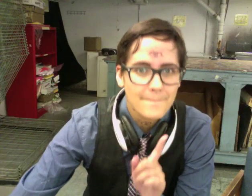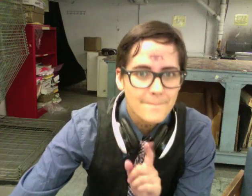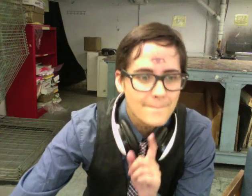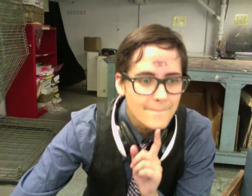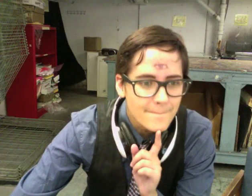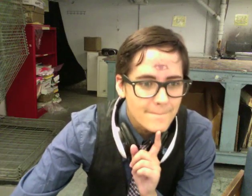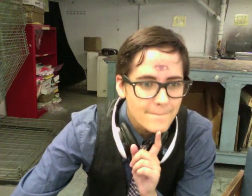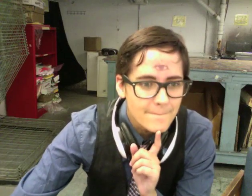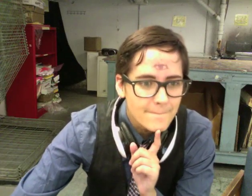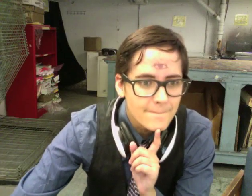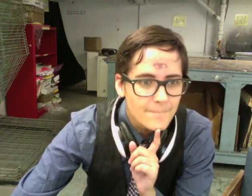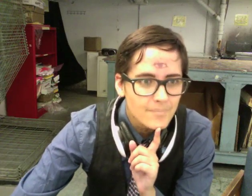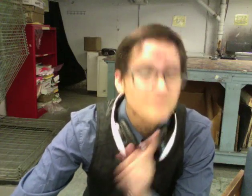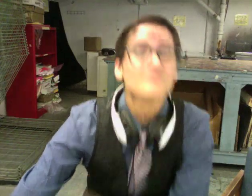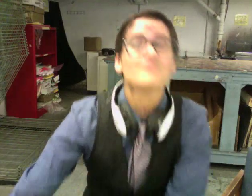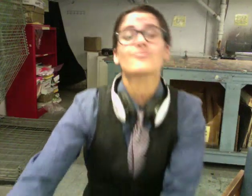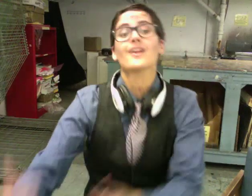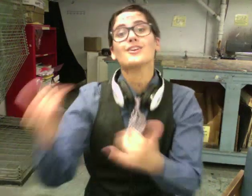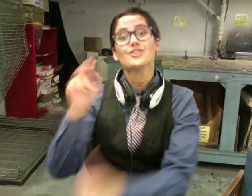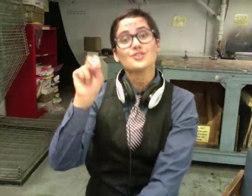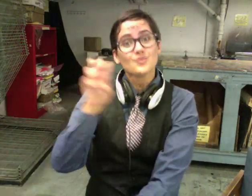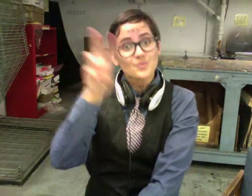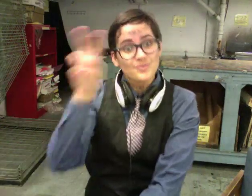And now, the news.